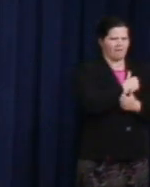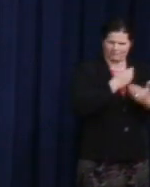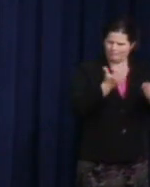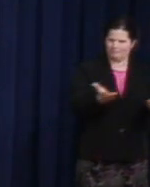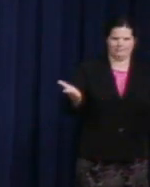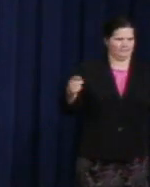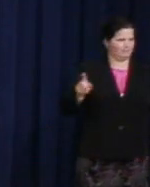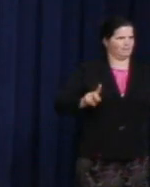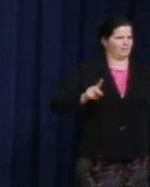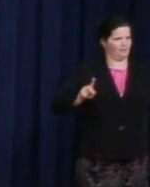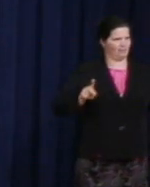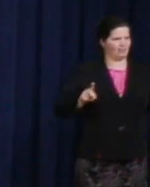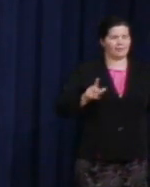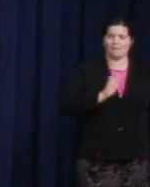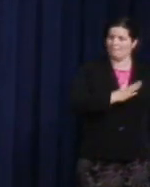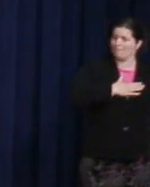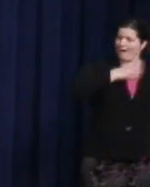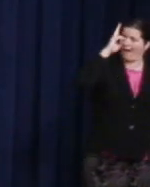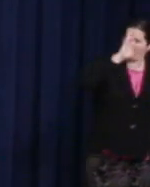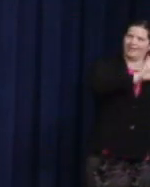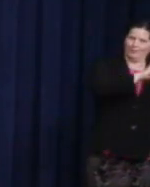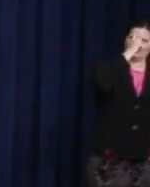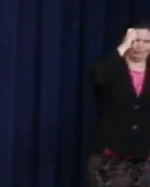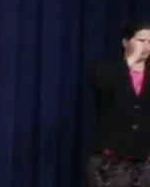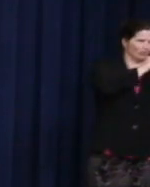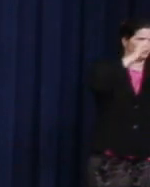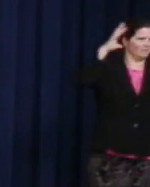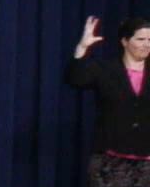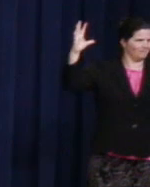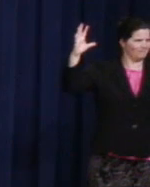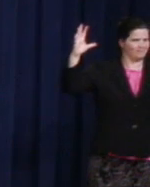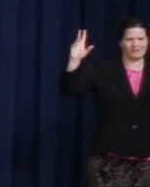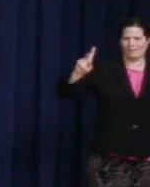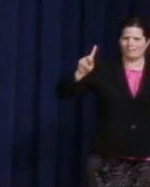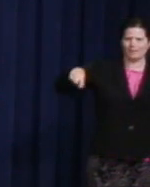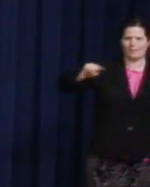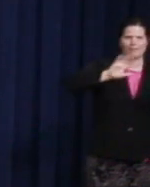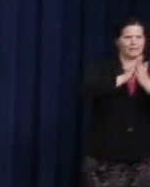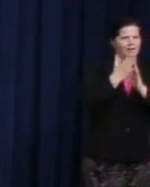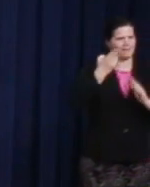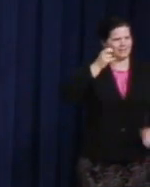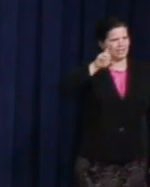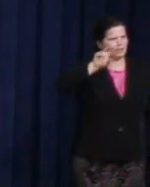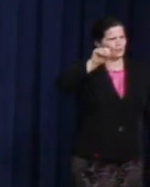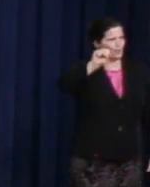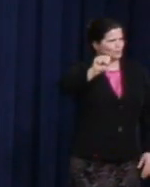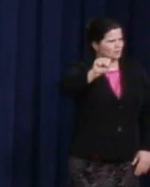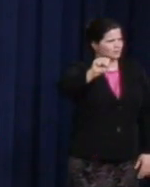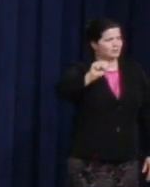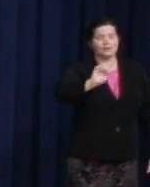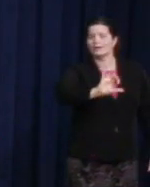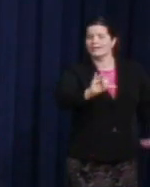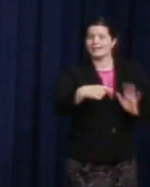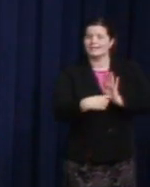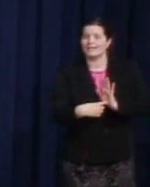of who they are and who they love like Edith Windsor whose historic Supreme Court victory